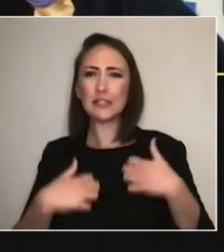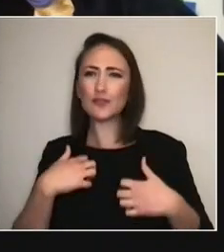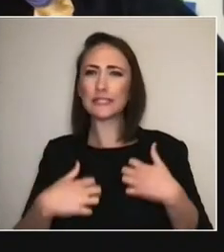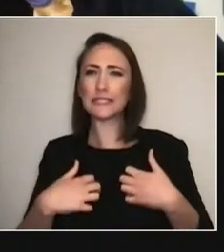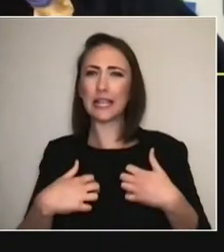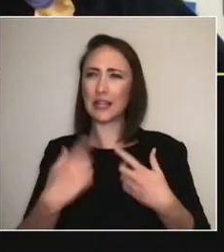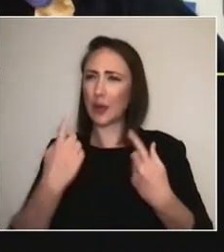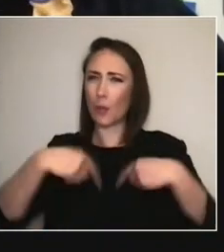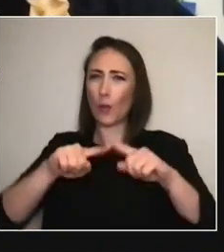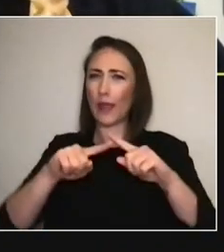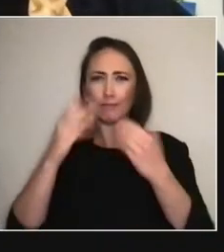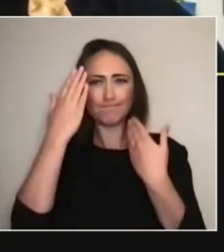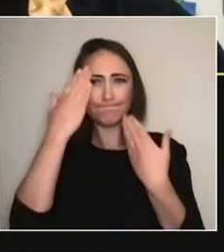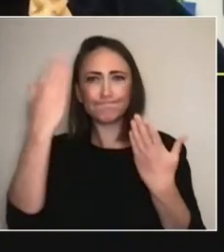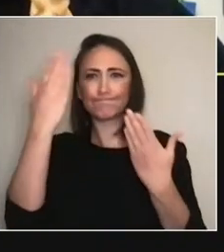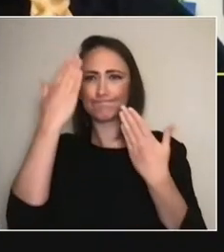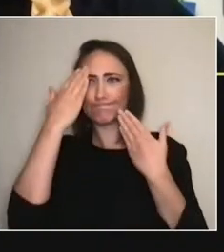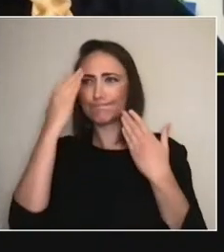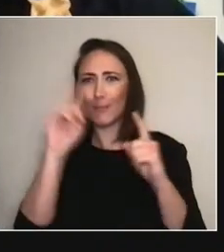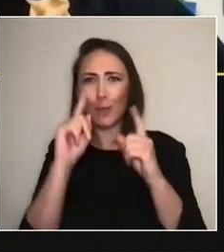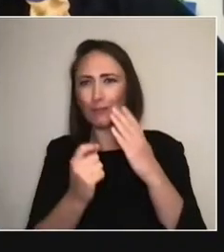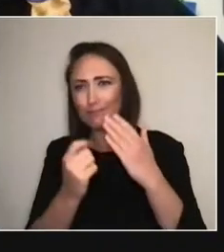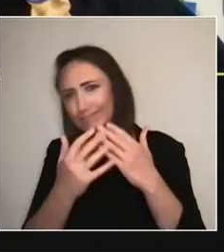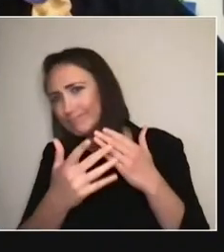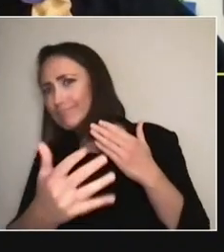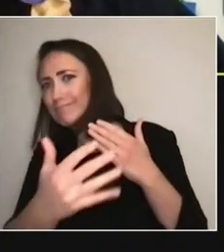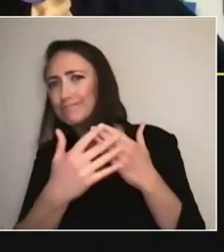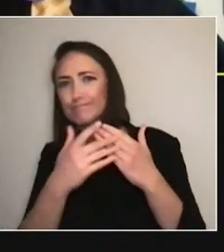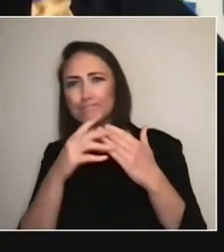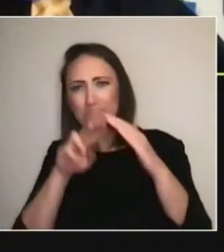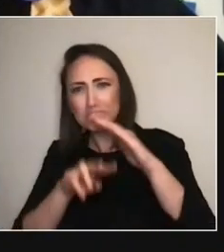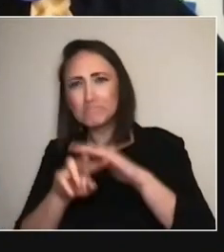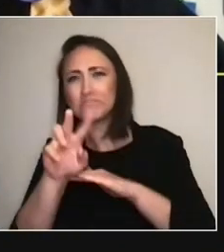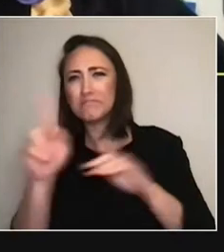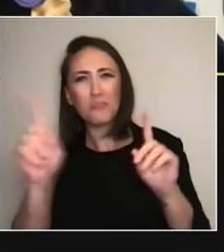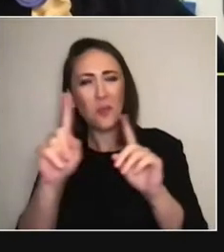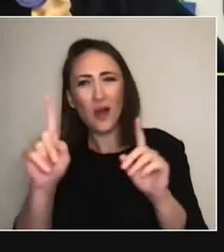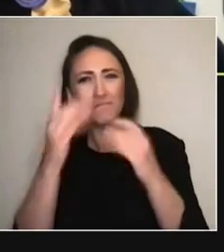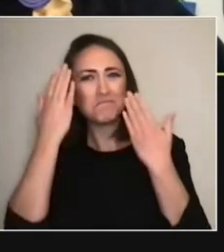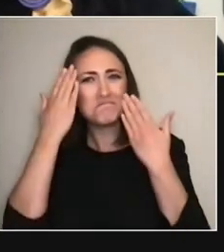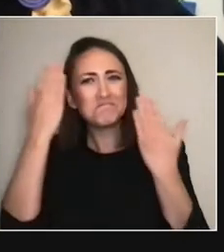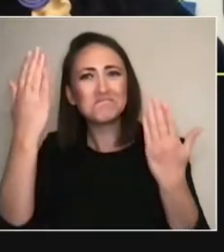about the unknown. I mean, I don't know if you are. I see it as a potency piece. - Mm.